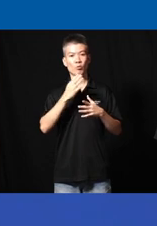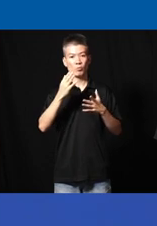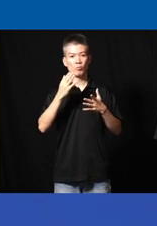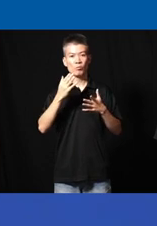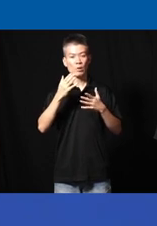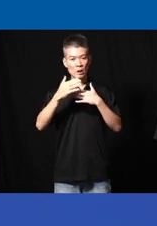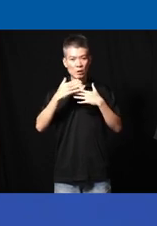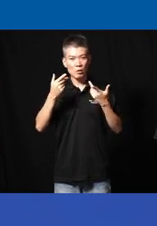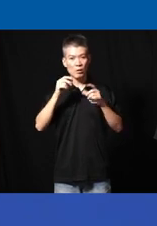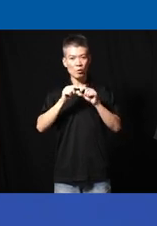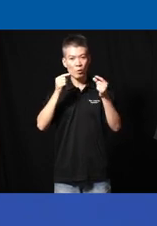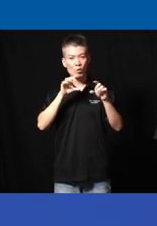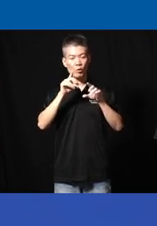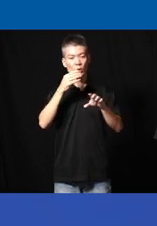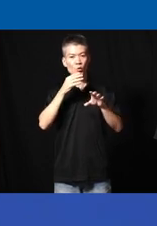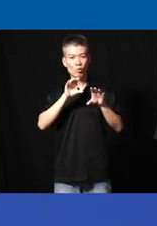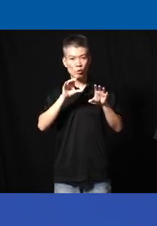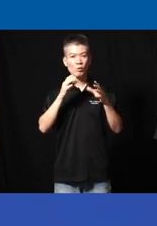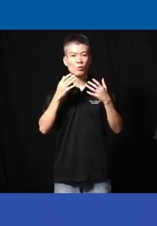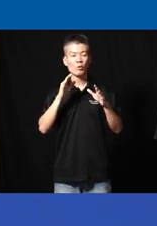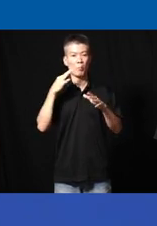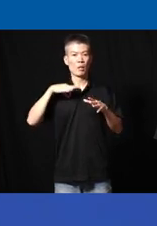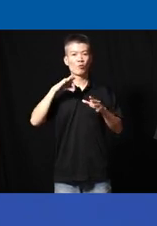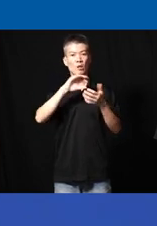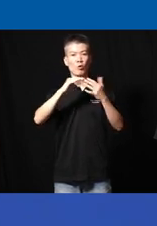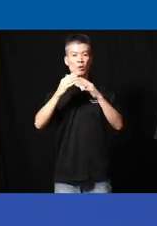to do the great work that you have been doing that will benefit the community thank you so